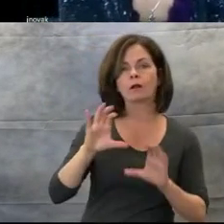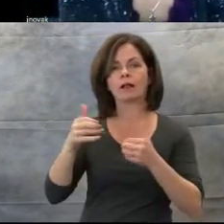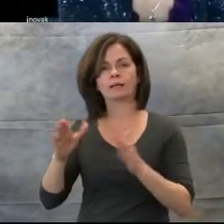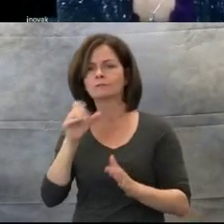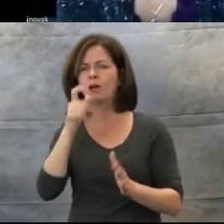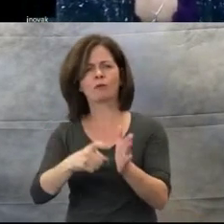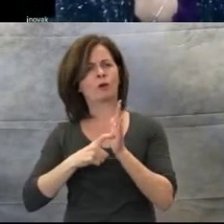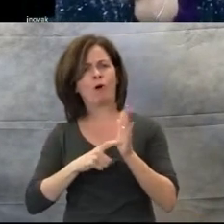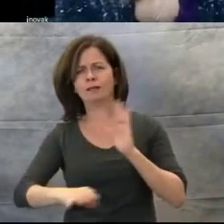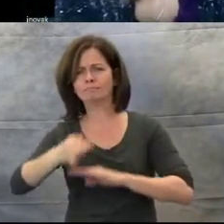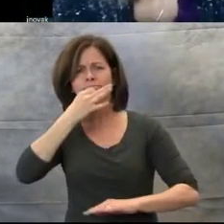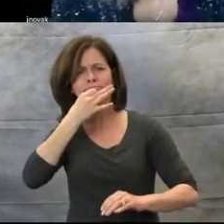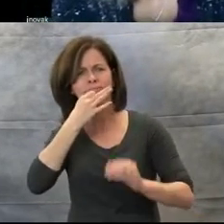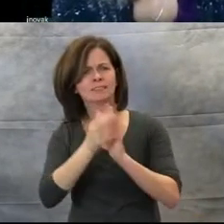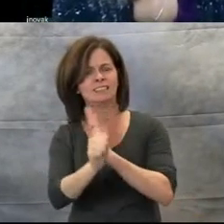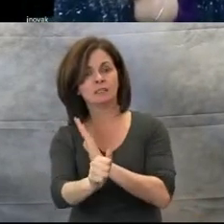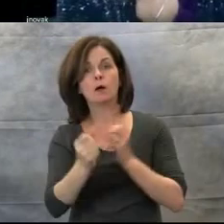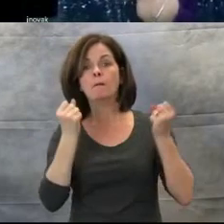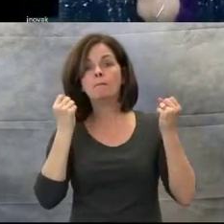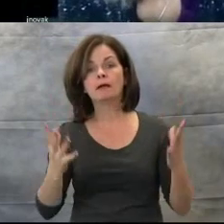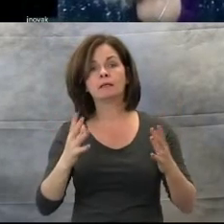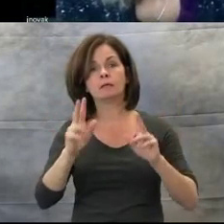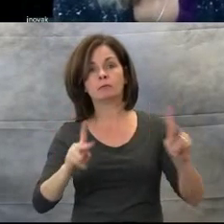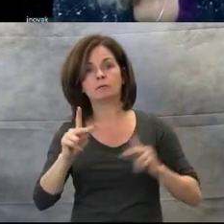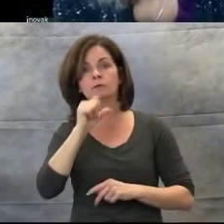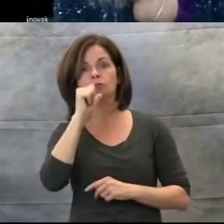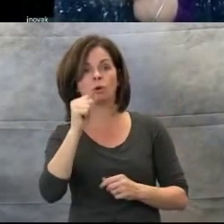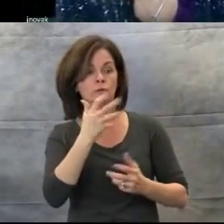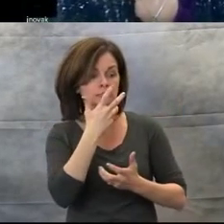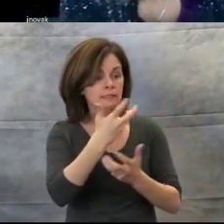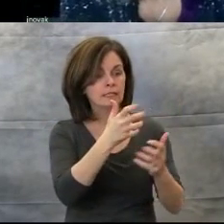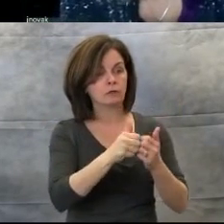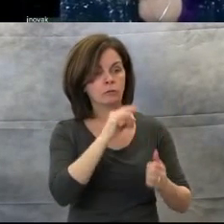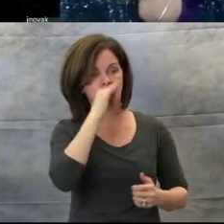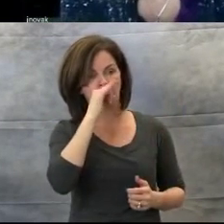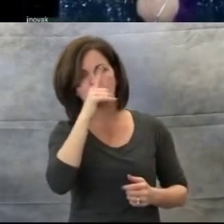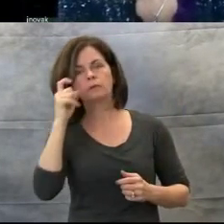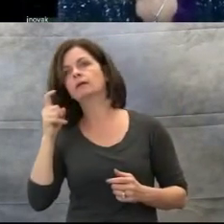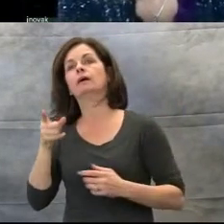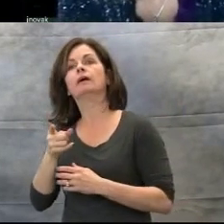sometimes have had a bad experience, where an adult told them, that they're not good or that their voice